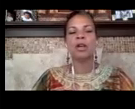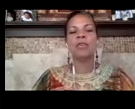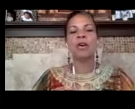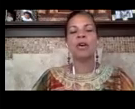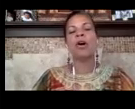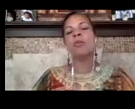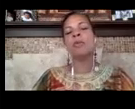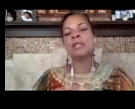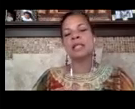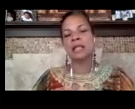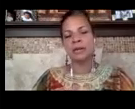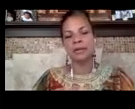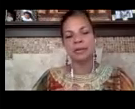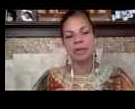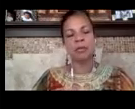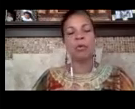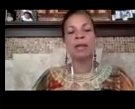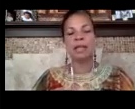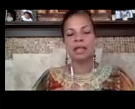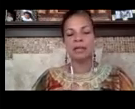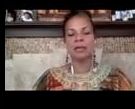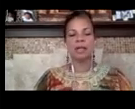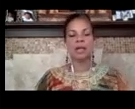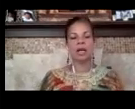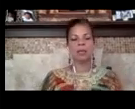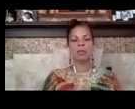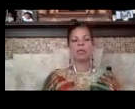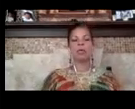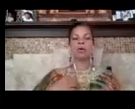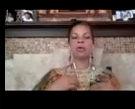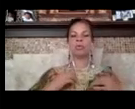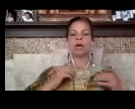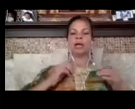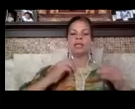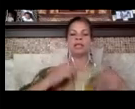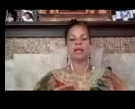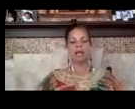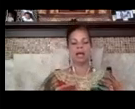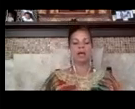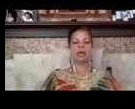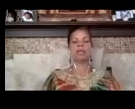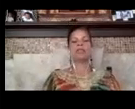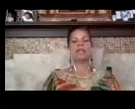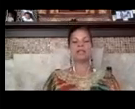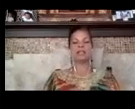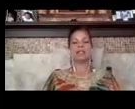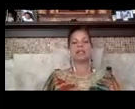for almost a year or more than a year the world was um convinced